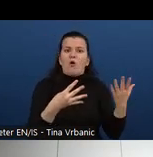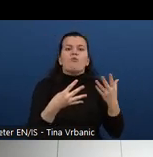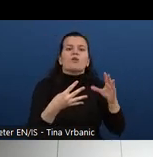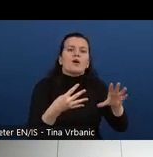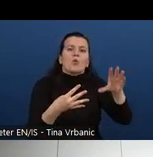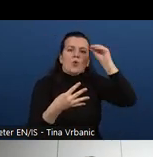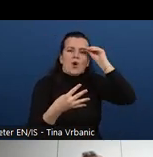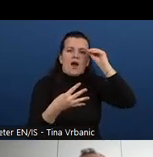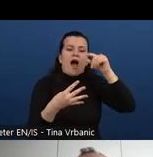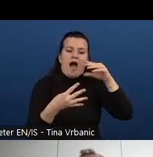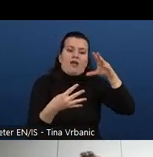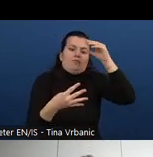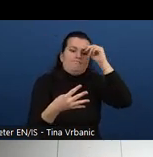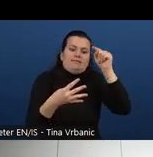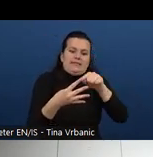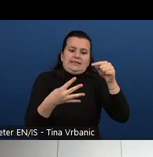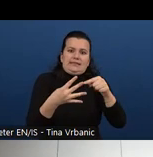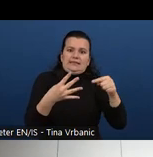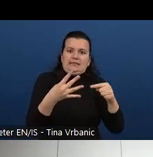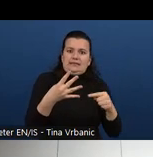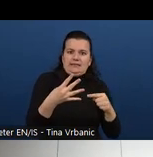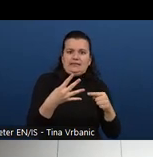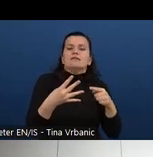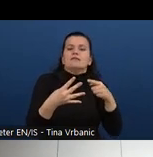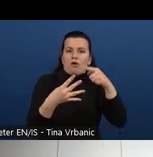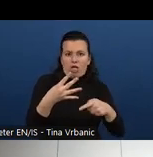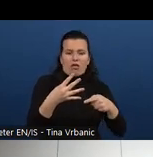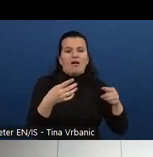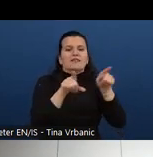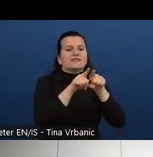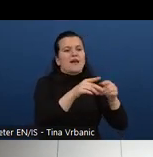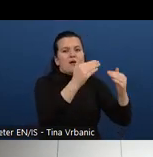And those are written in following the bloom's taxonomy.